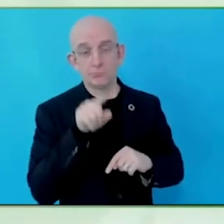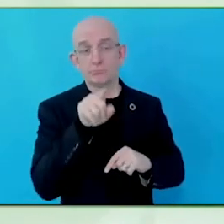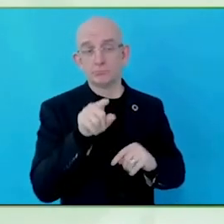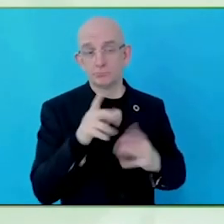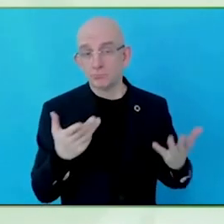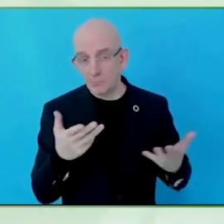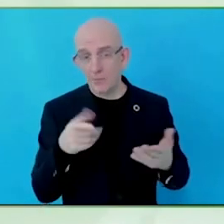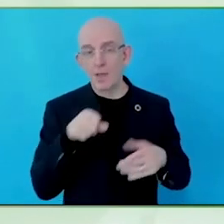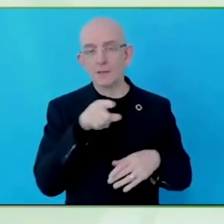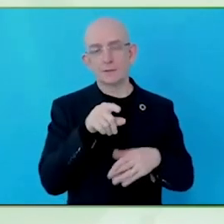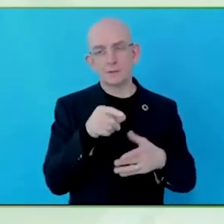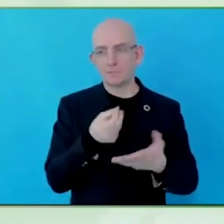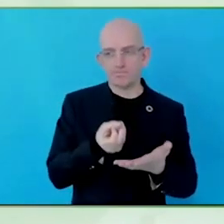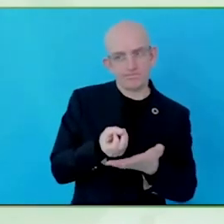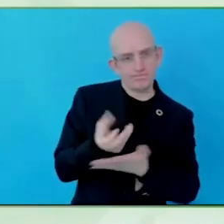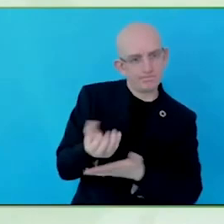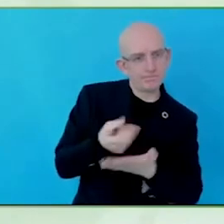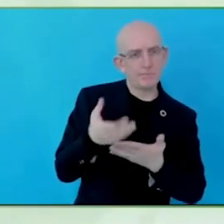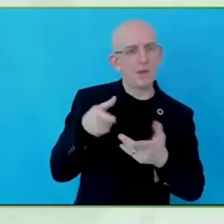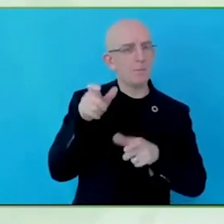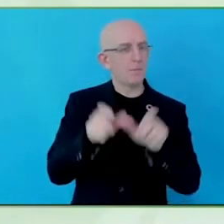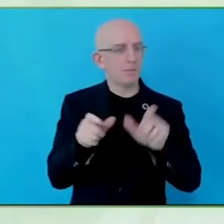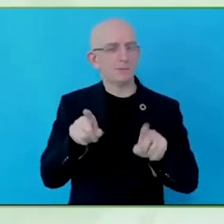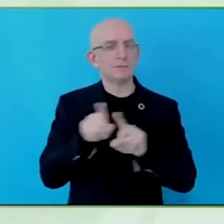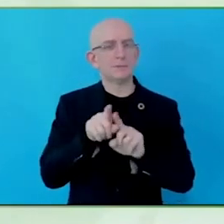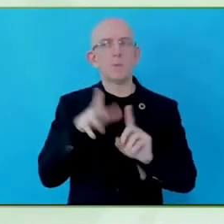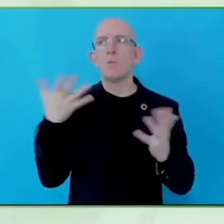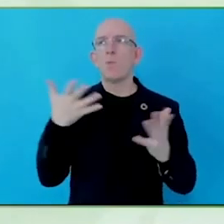underpins the community at Open, which has been around since 1998,